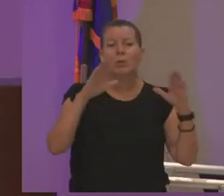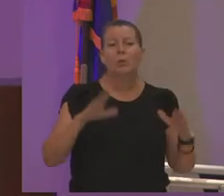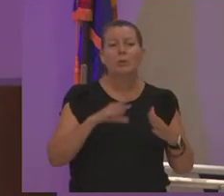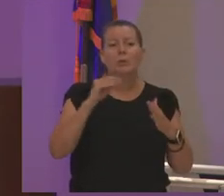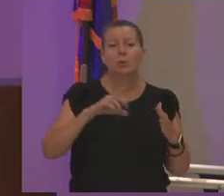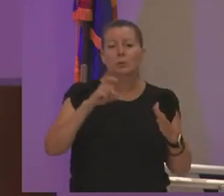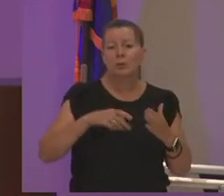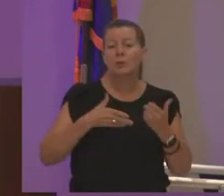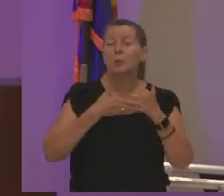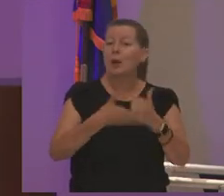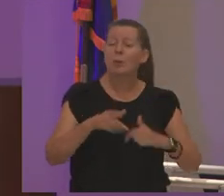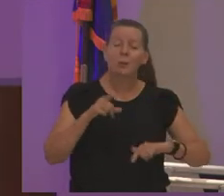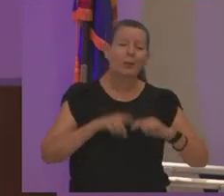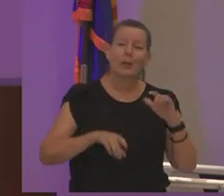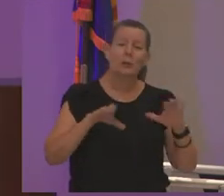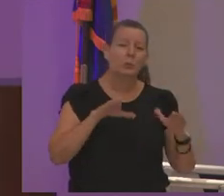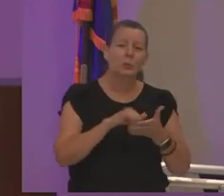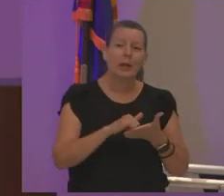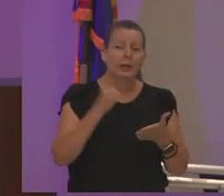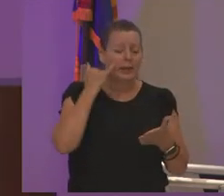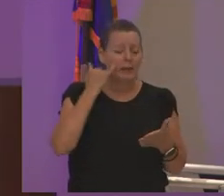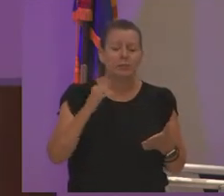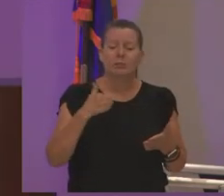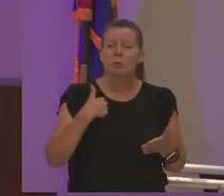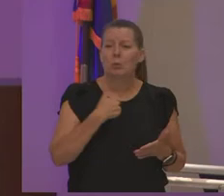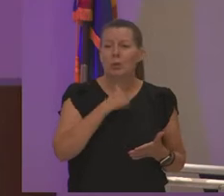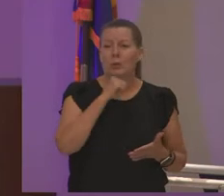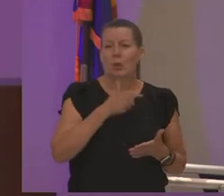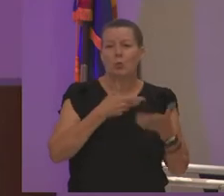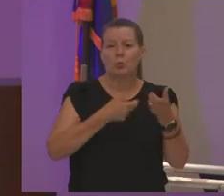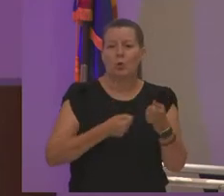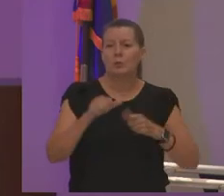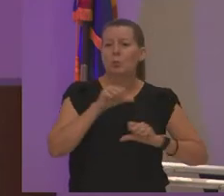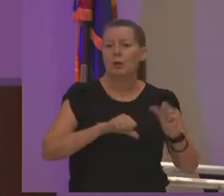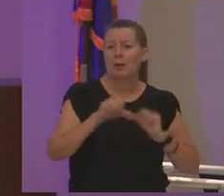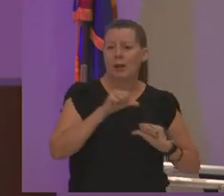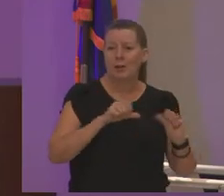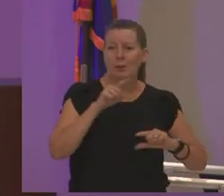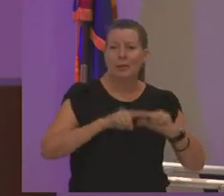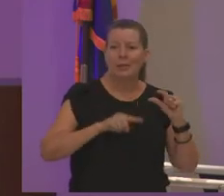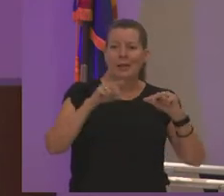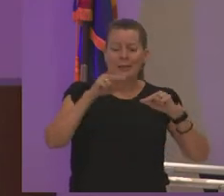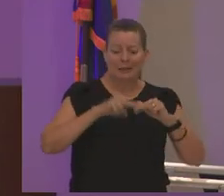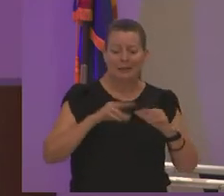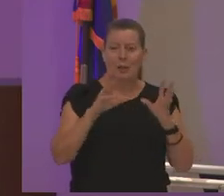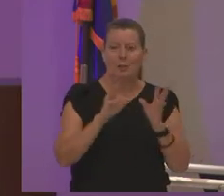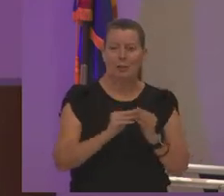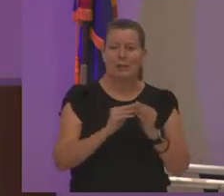we cannot do that if we don't trust each other if we can't sit in a meeting together if we can't sit